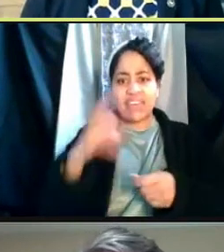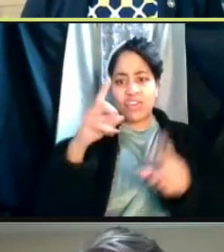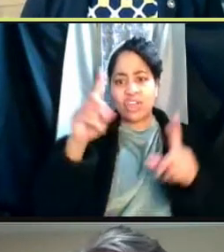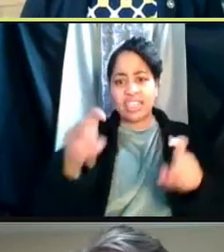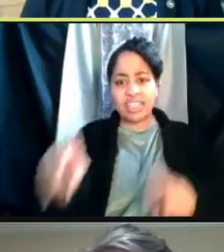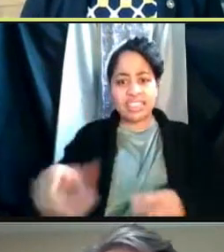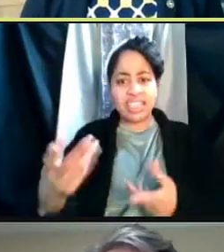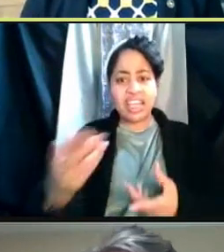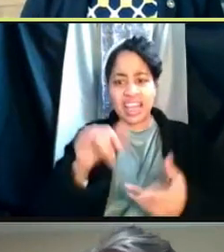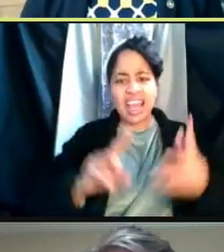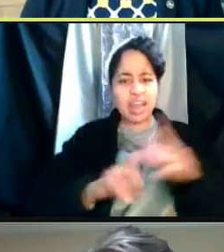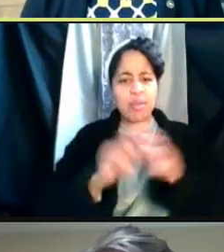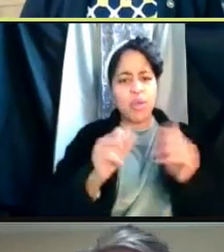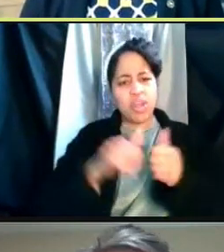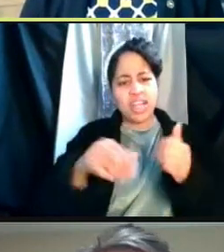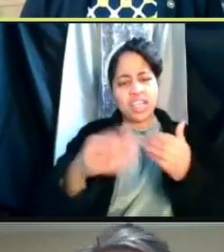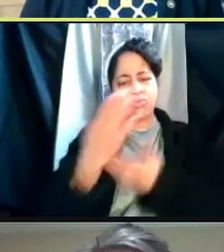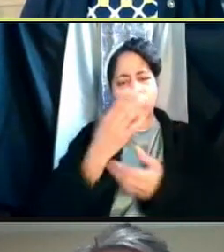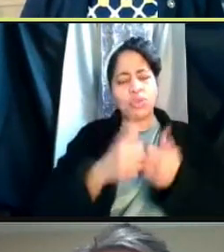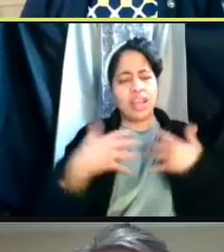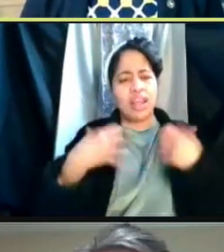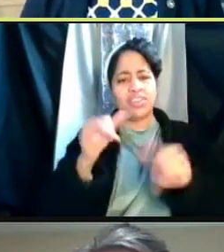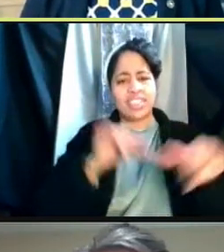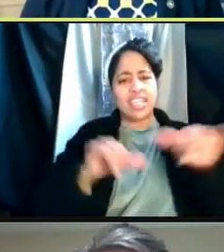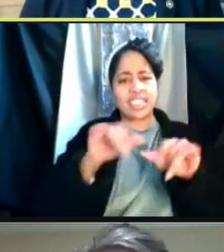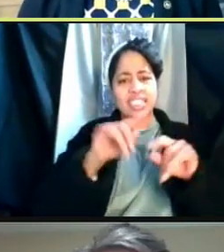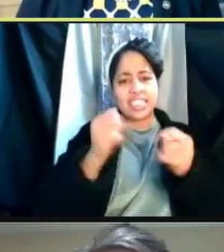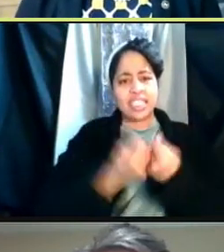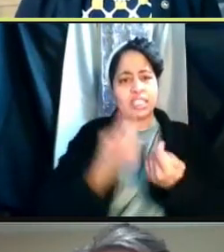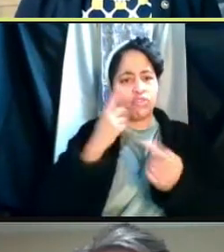I met with the health sciences deans in regards to ResponsiBLUE.